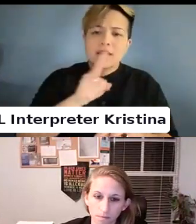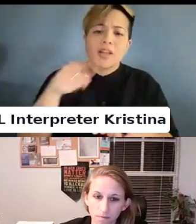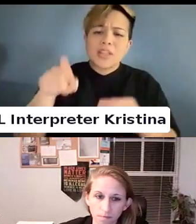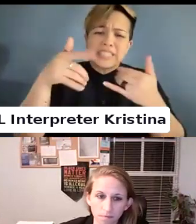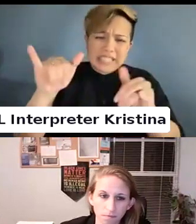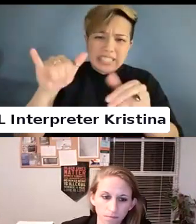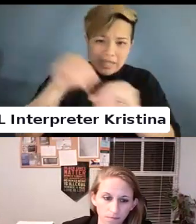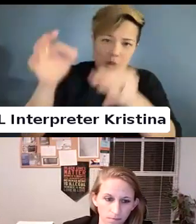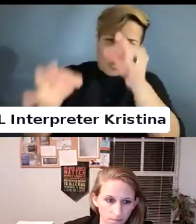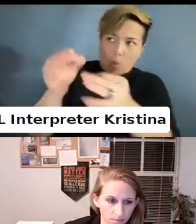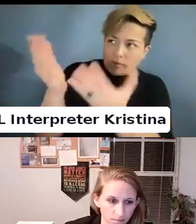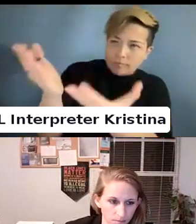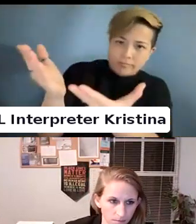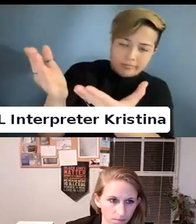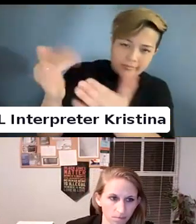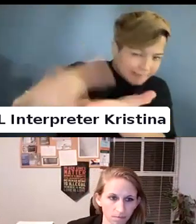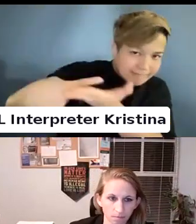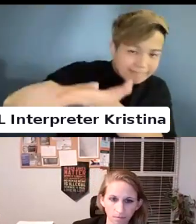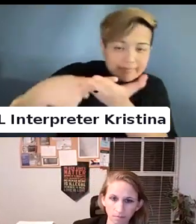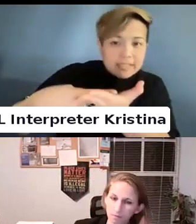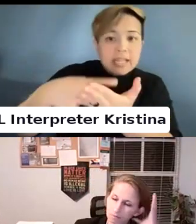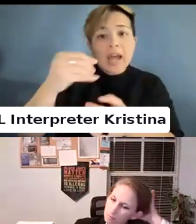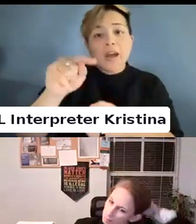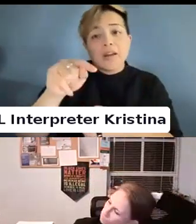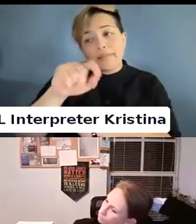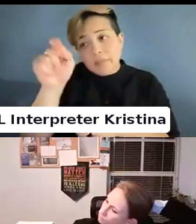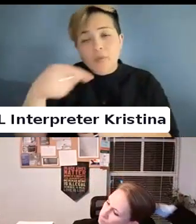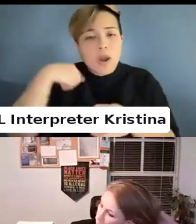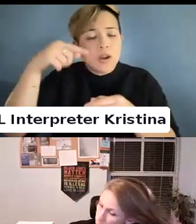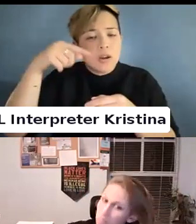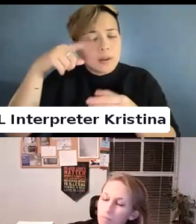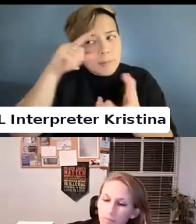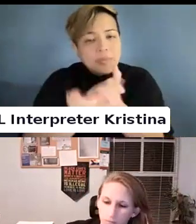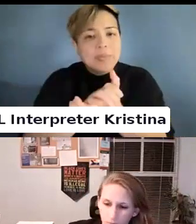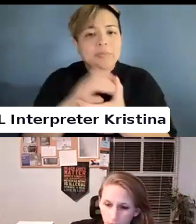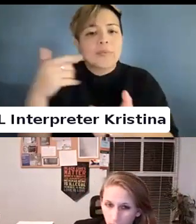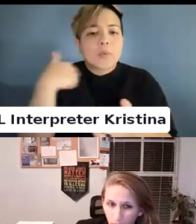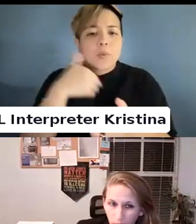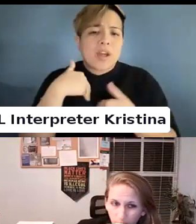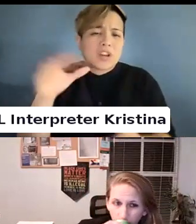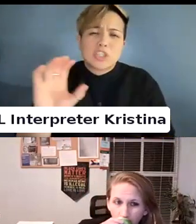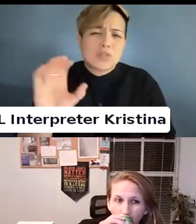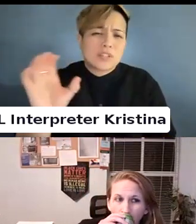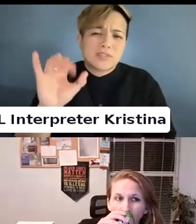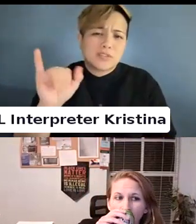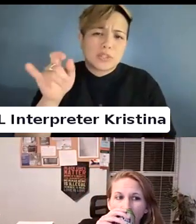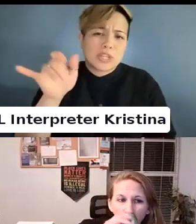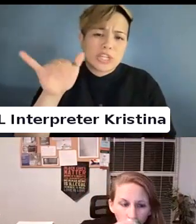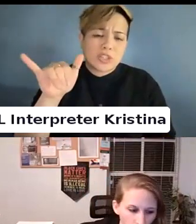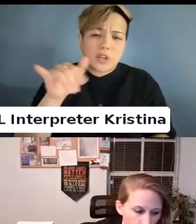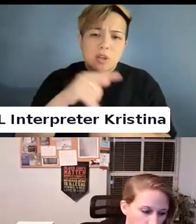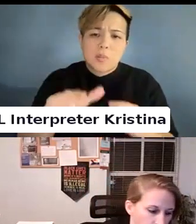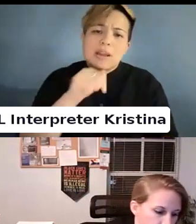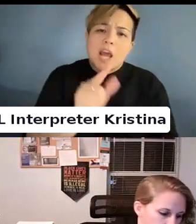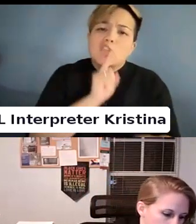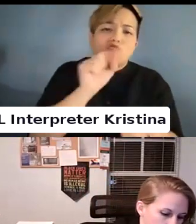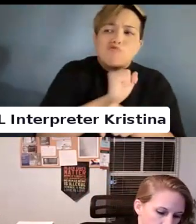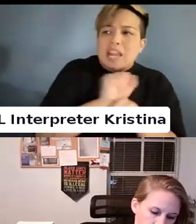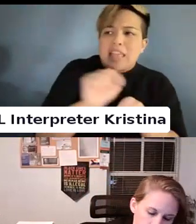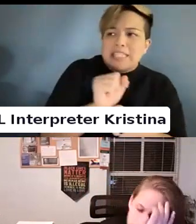Thus I do believe we have a conservative judiciary but not a minimal slick one in that sense.